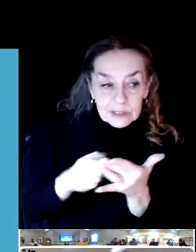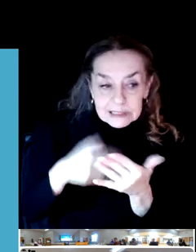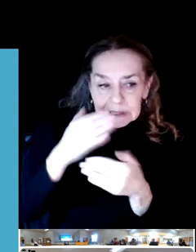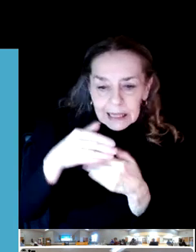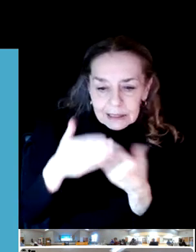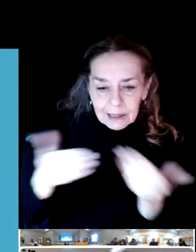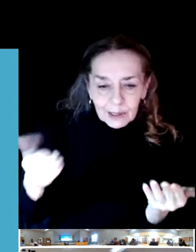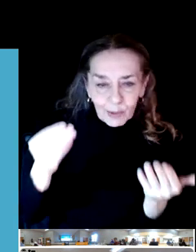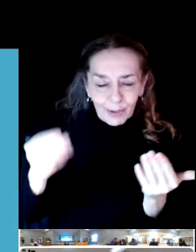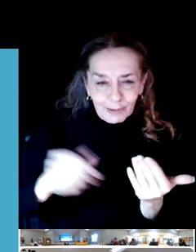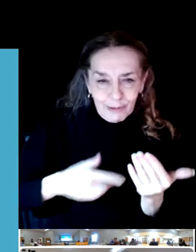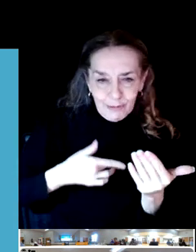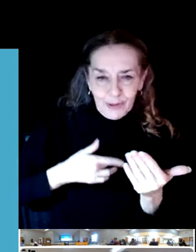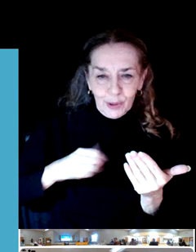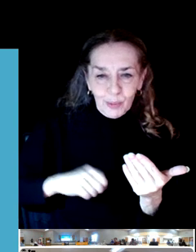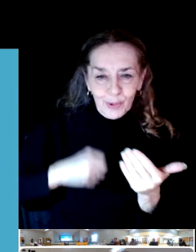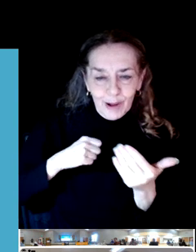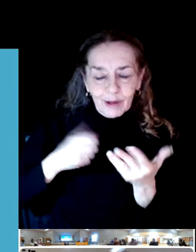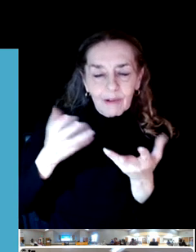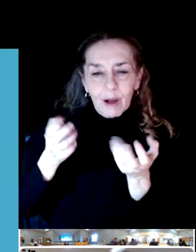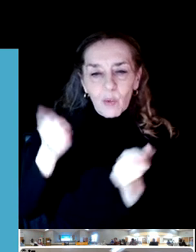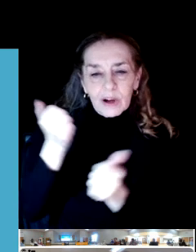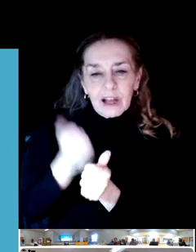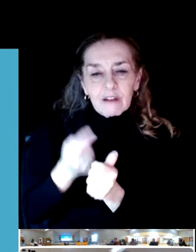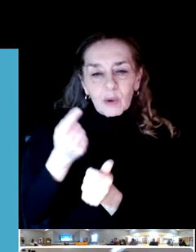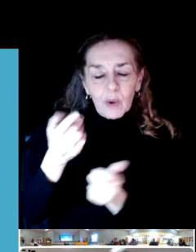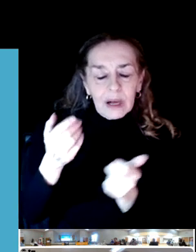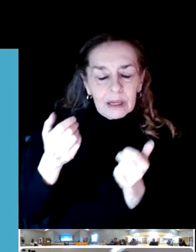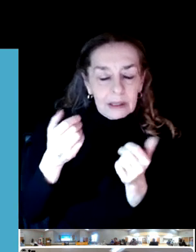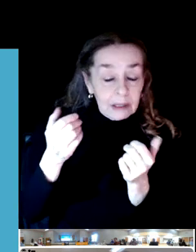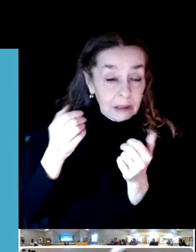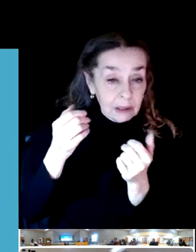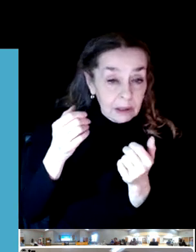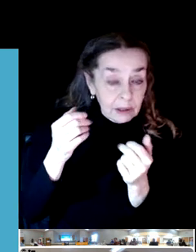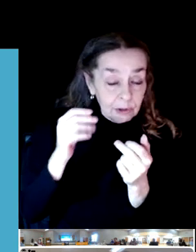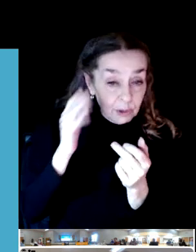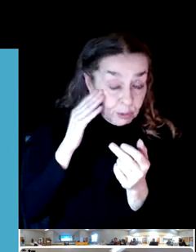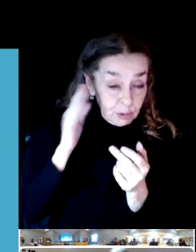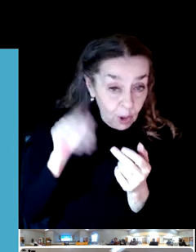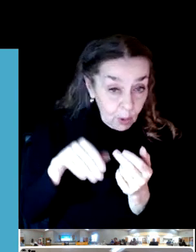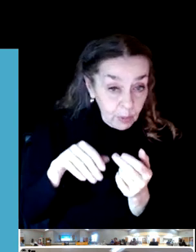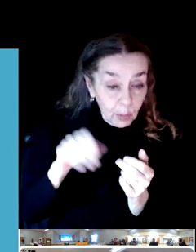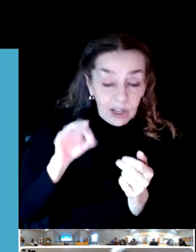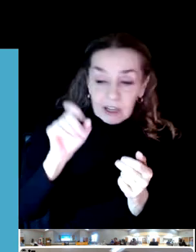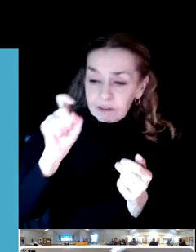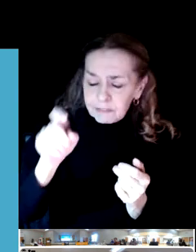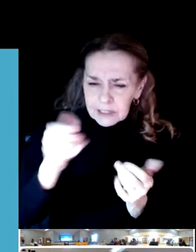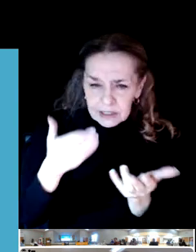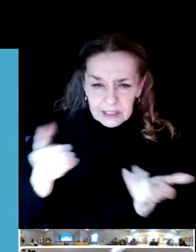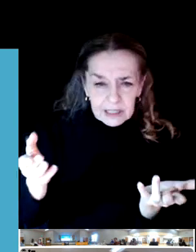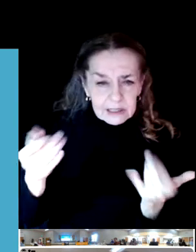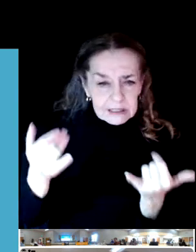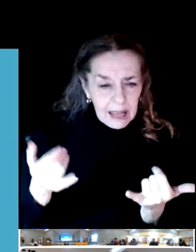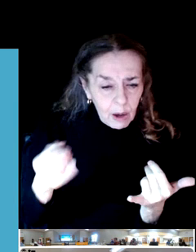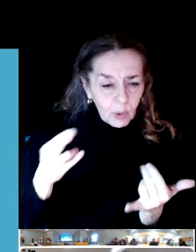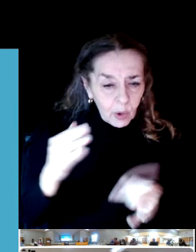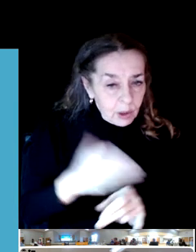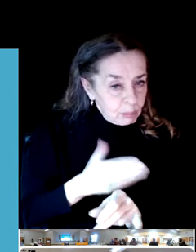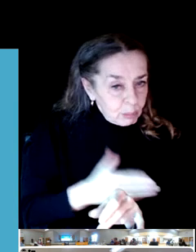But I want everyone to know that there's opportunities now to fix things that we have and make it better and we're always open to suggestions OK.